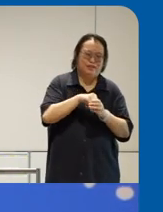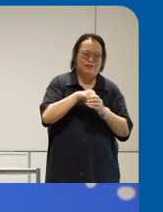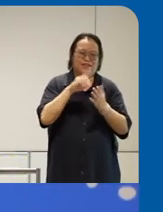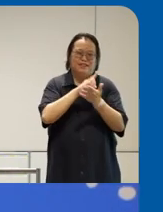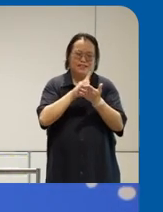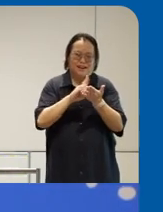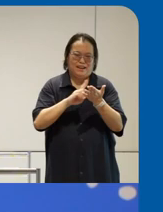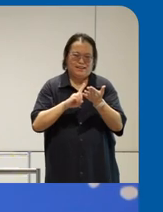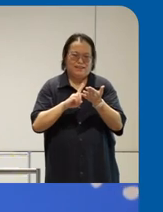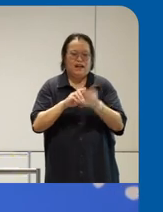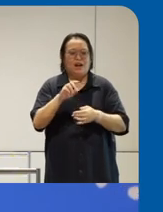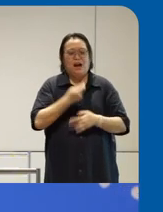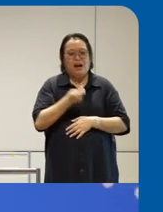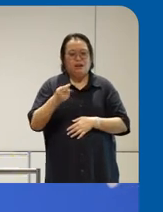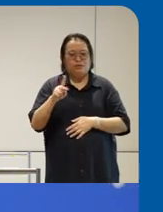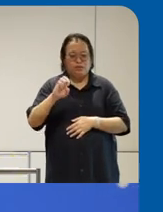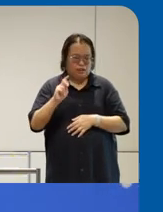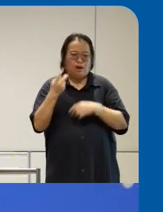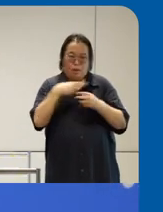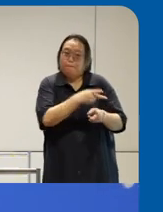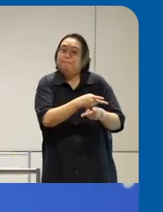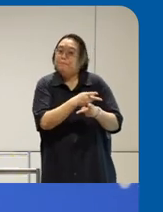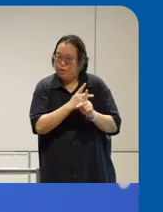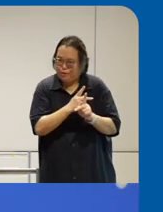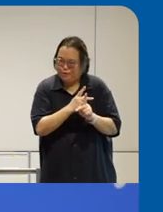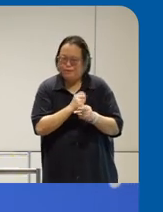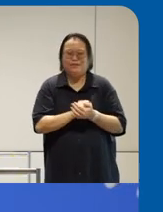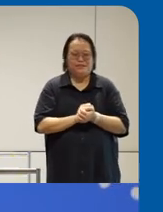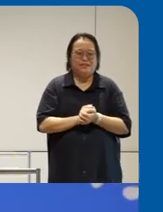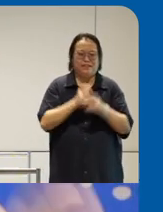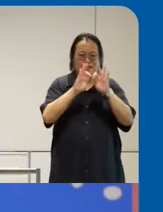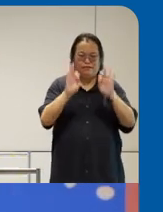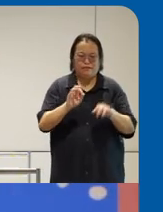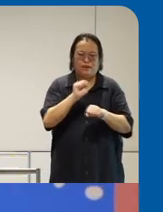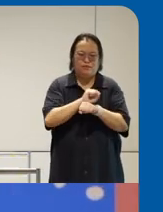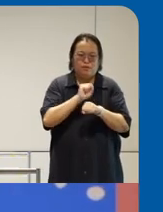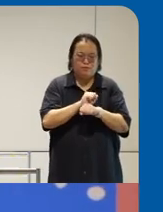um a toolkit that a lot of us borrow from and he has the great framework of like contemporarily